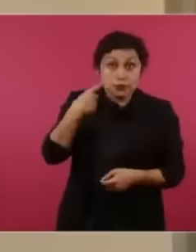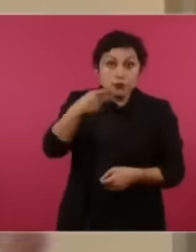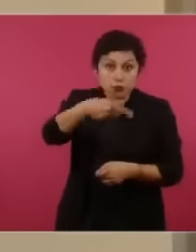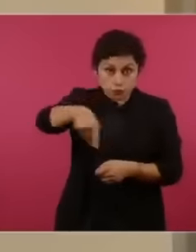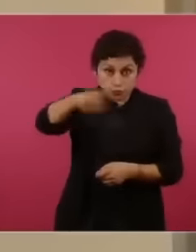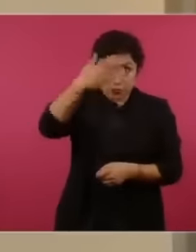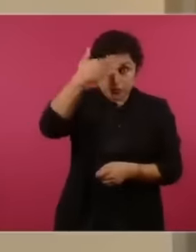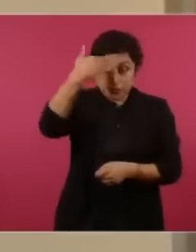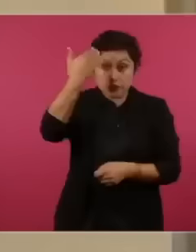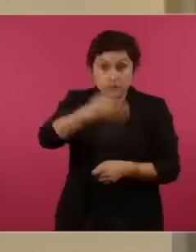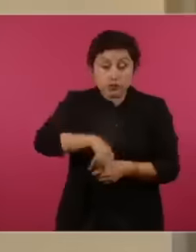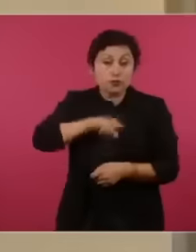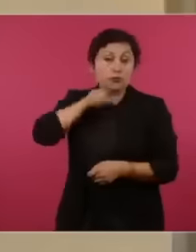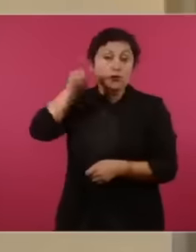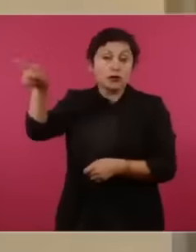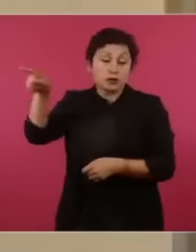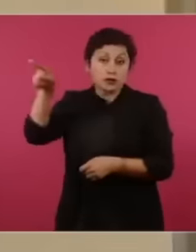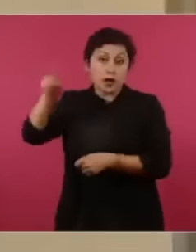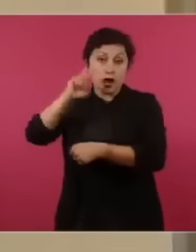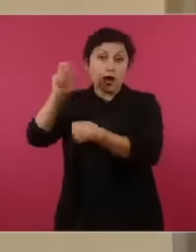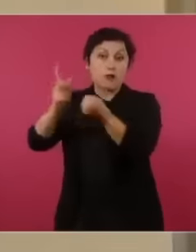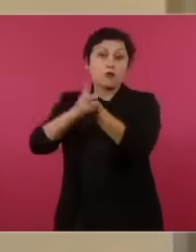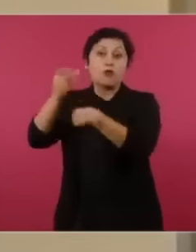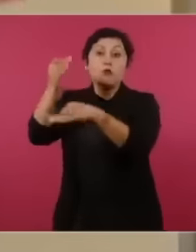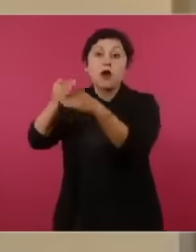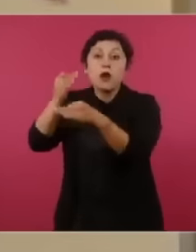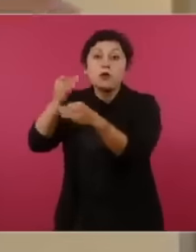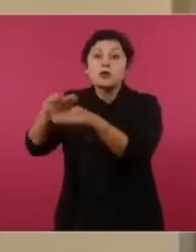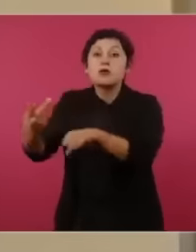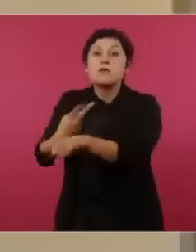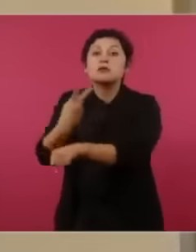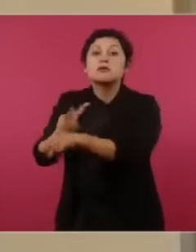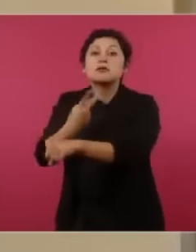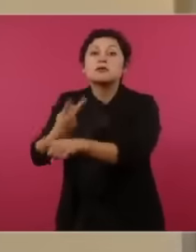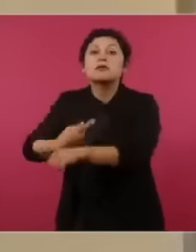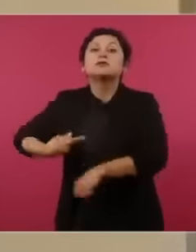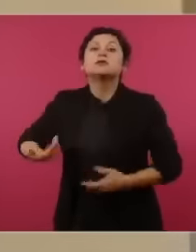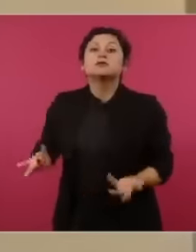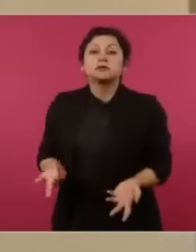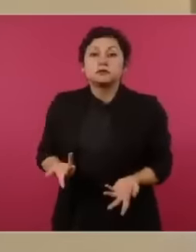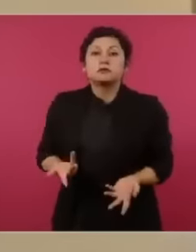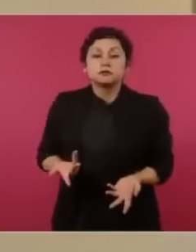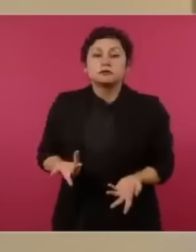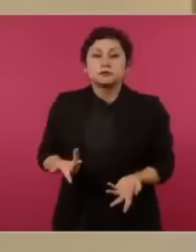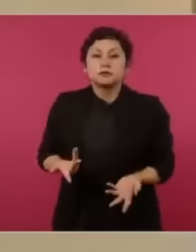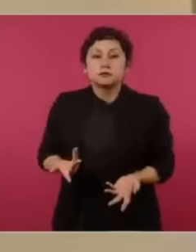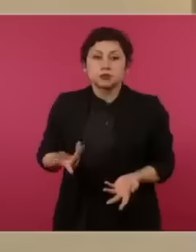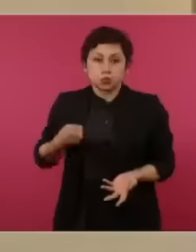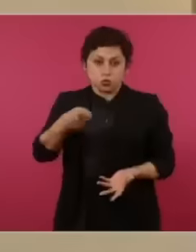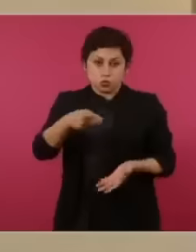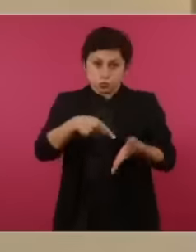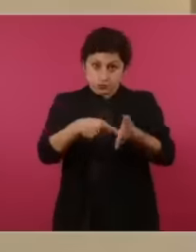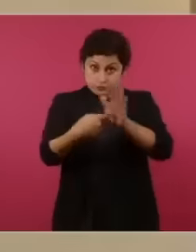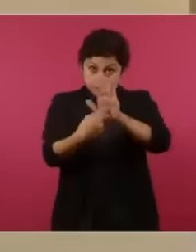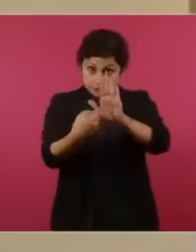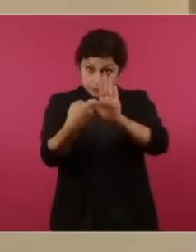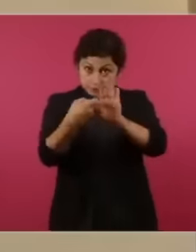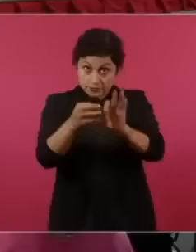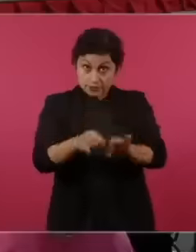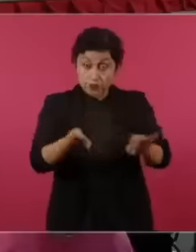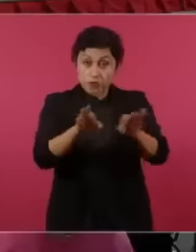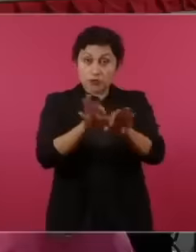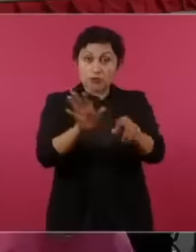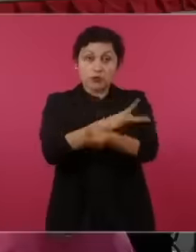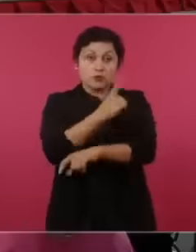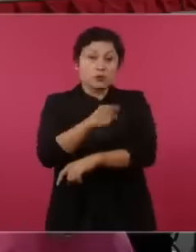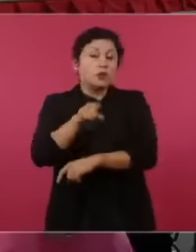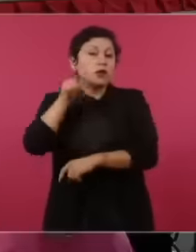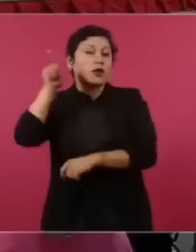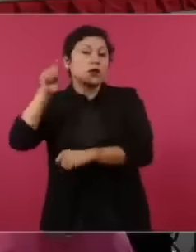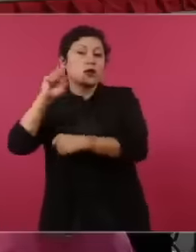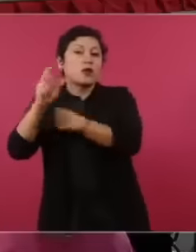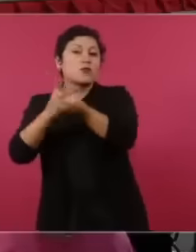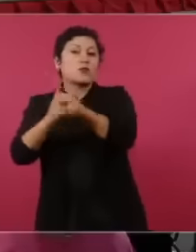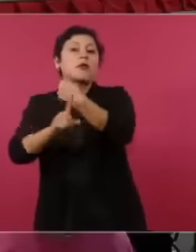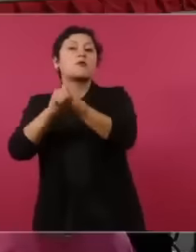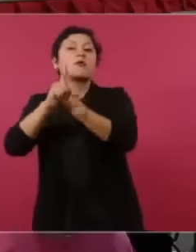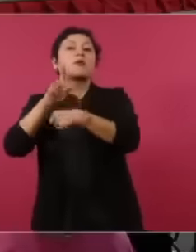This document is very important because what created the problem was precisely the reforms or